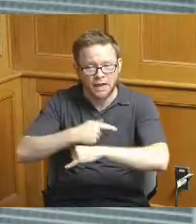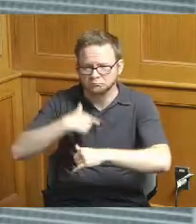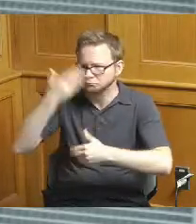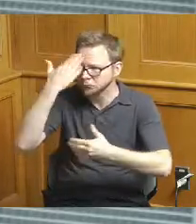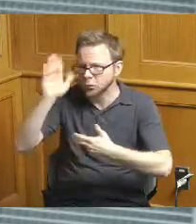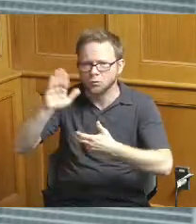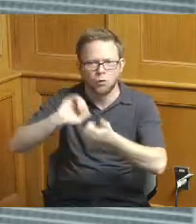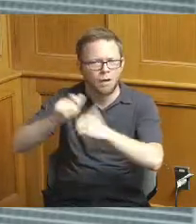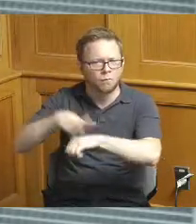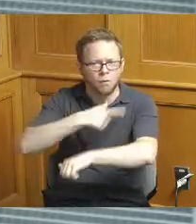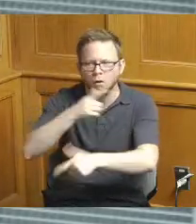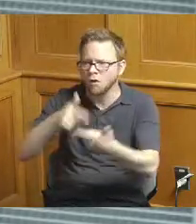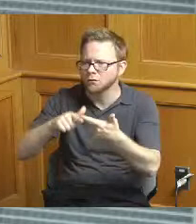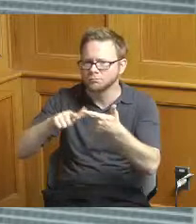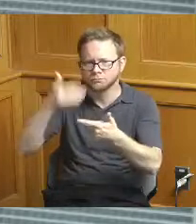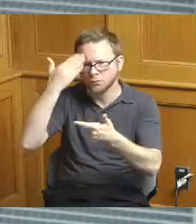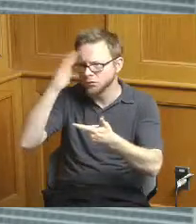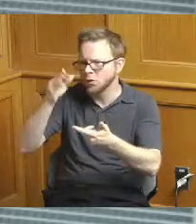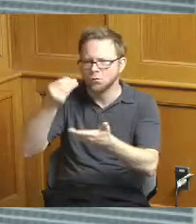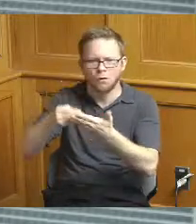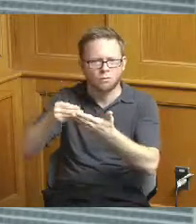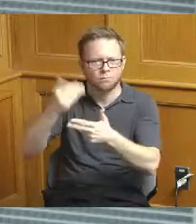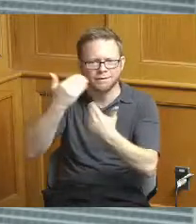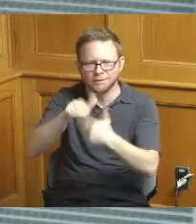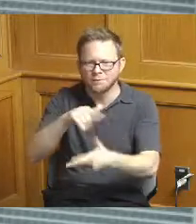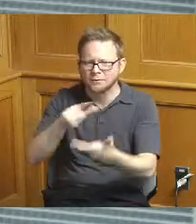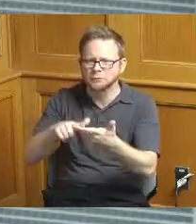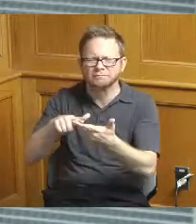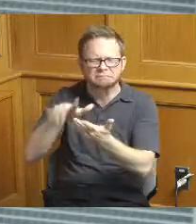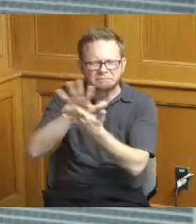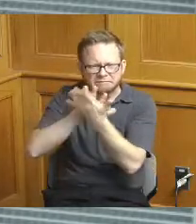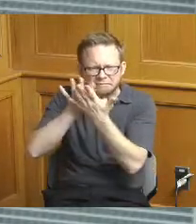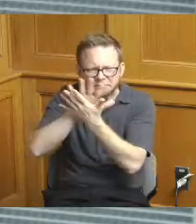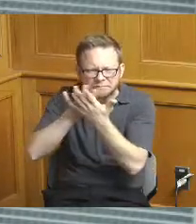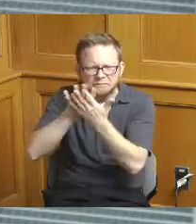we don't know the fiscal constraints and we've got some clarity on the projects but even that is